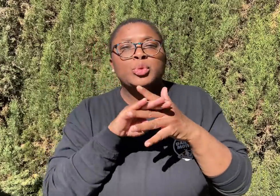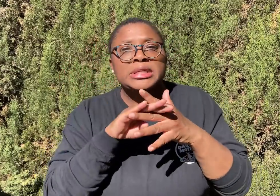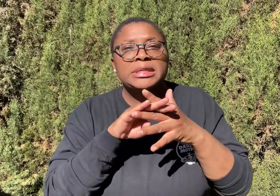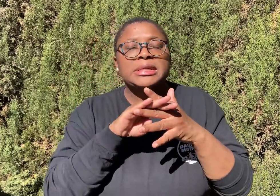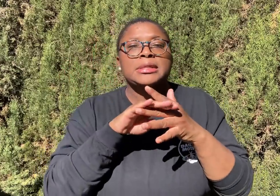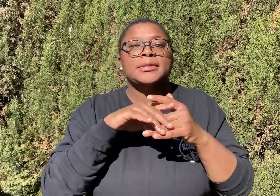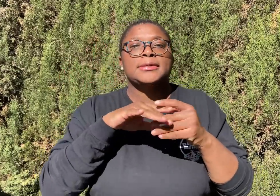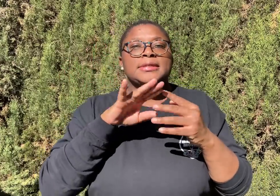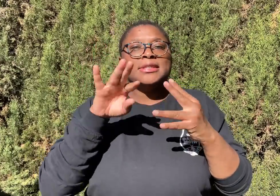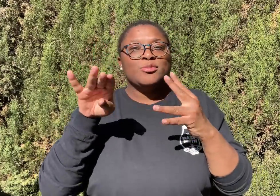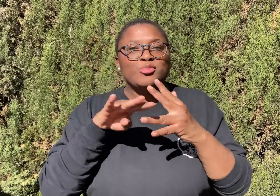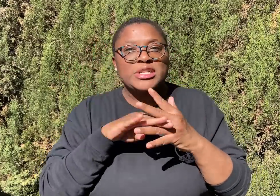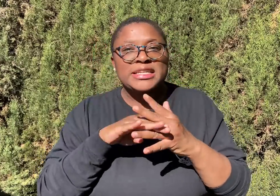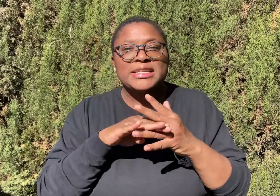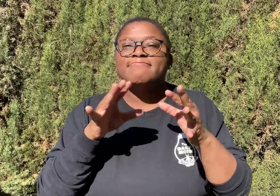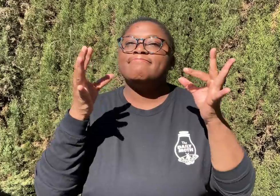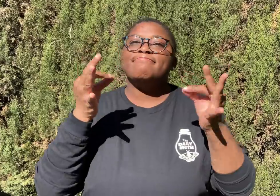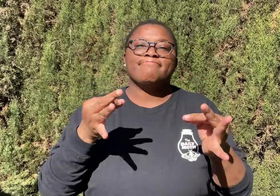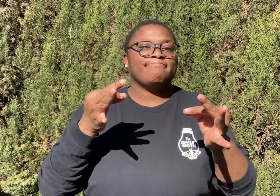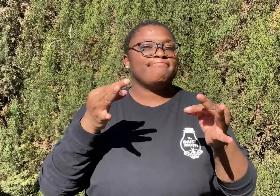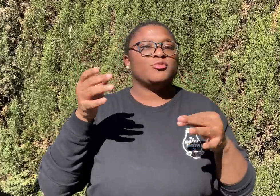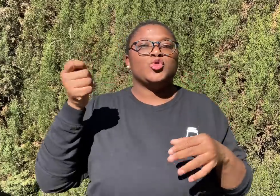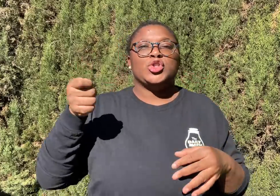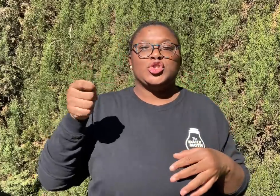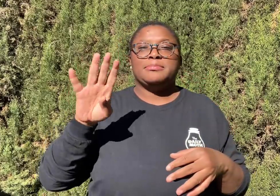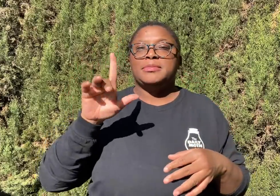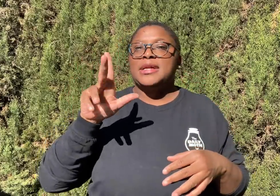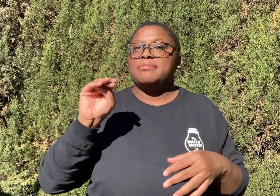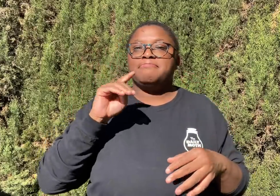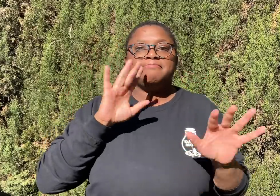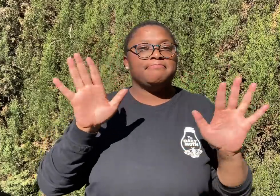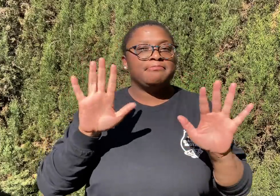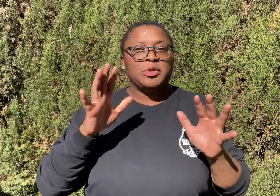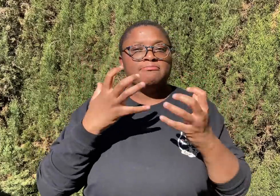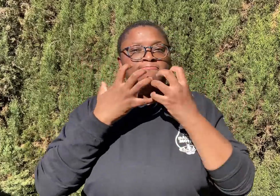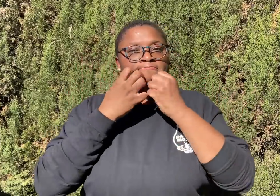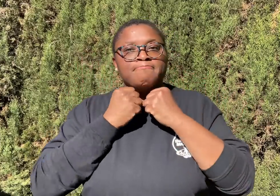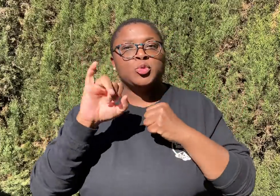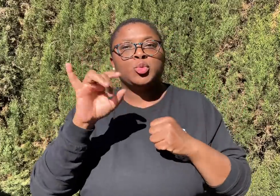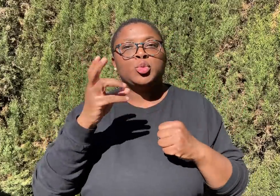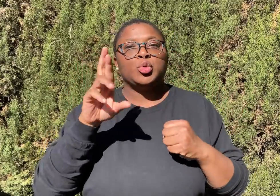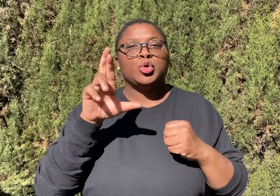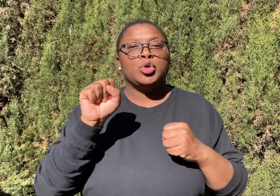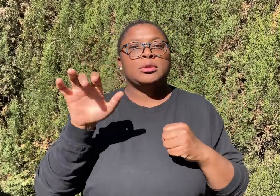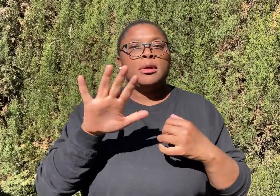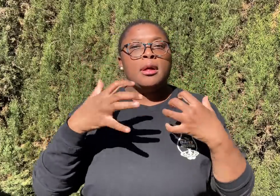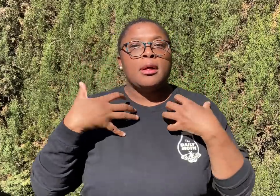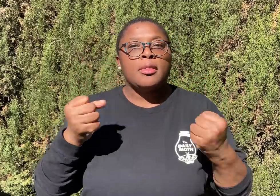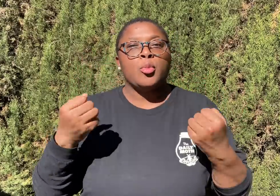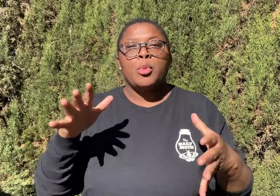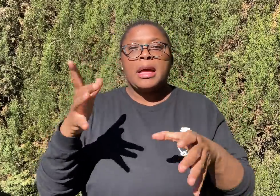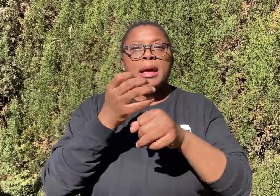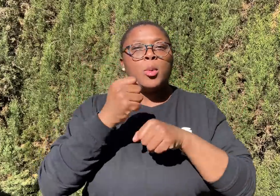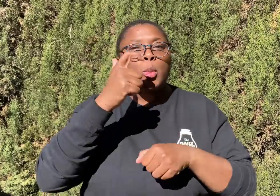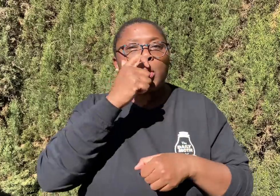There were a couple of breaks, and it was decided by Judge Blum that because of the jurors’ health and the risk of getting